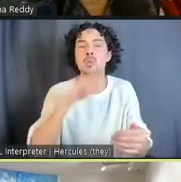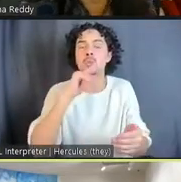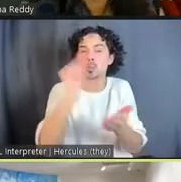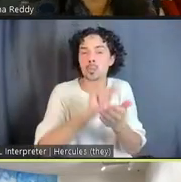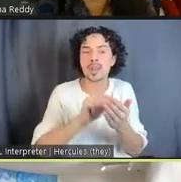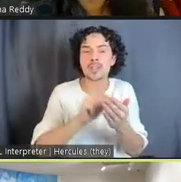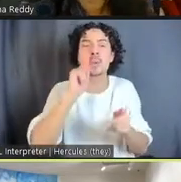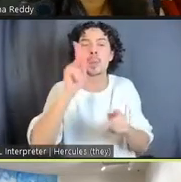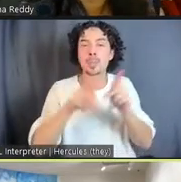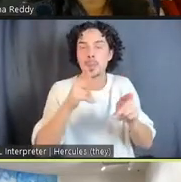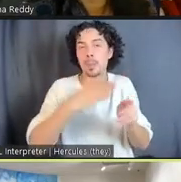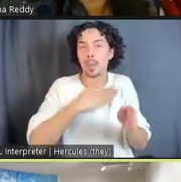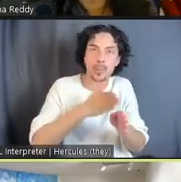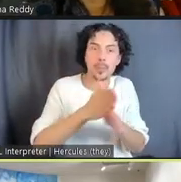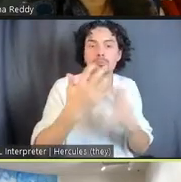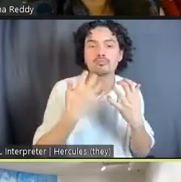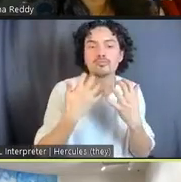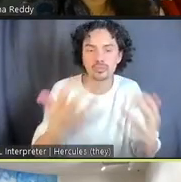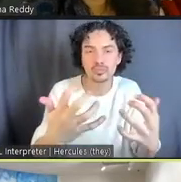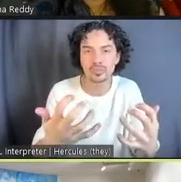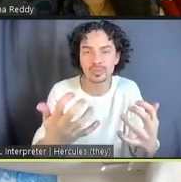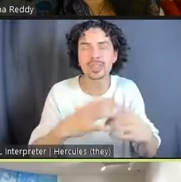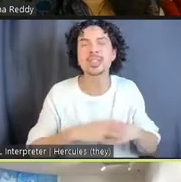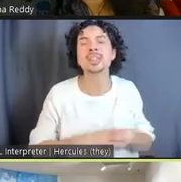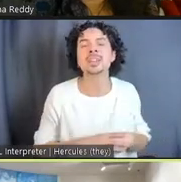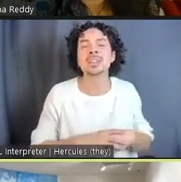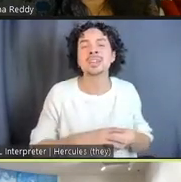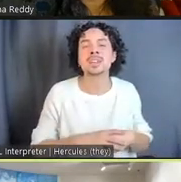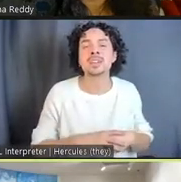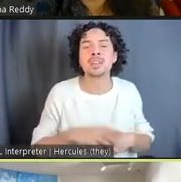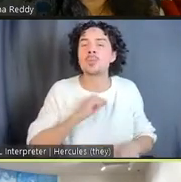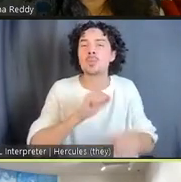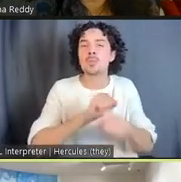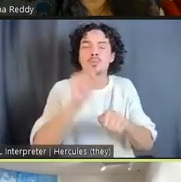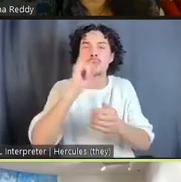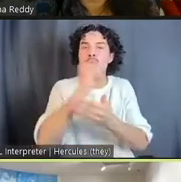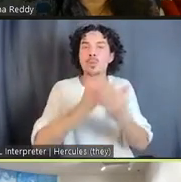with me, and I was able to work with Art For Justice Fund to have a special